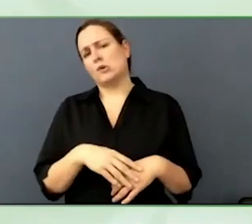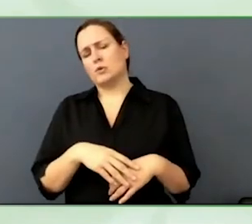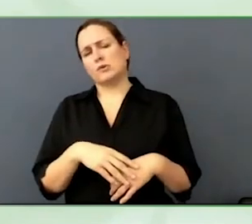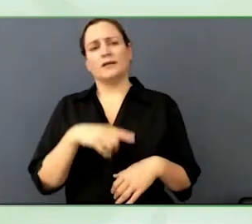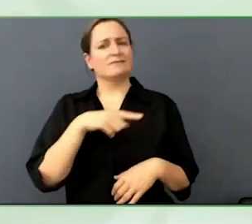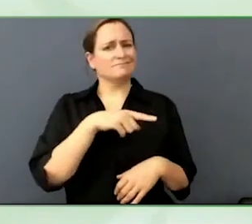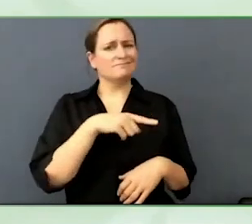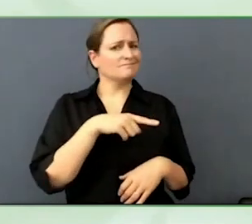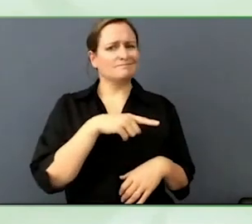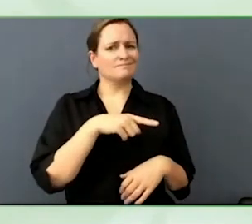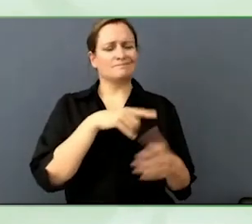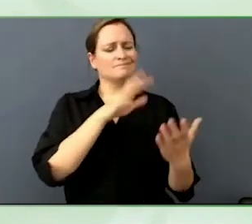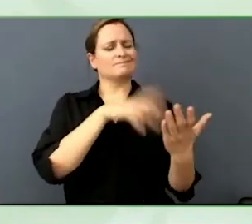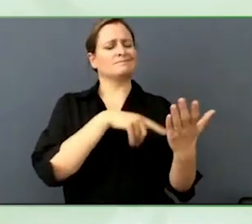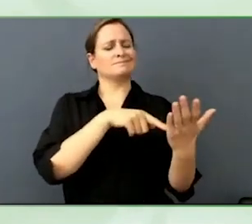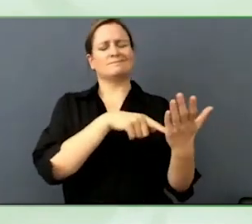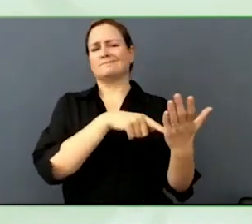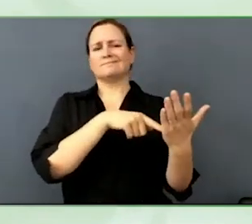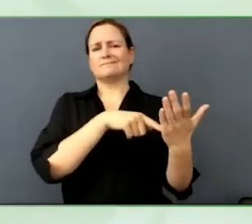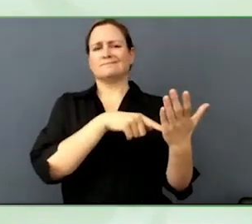This is a tool, not the answer.